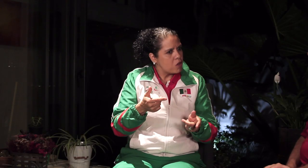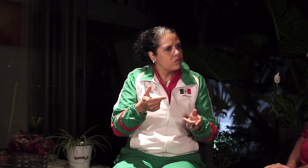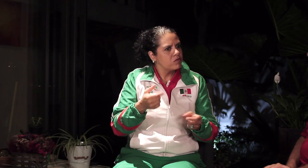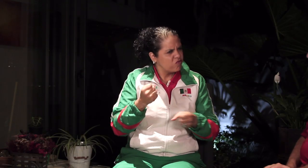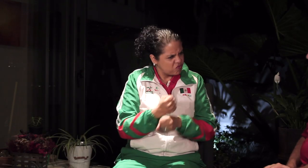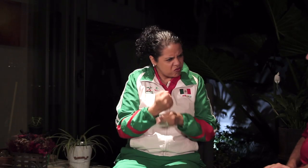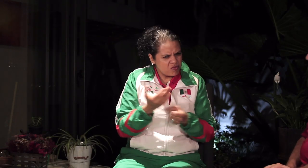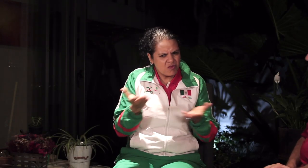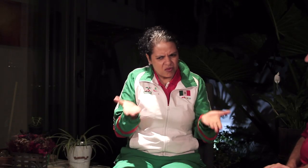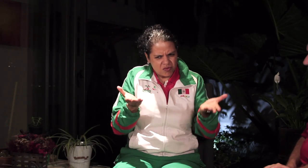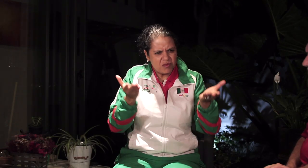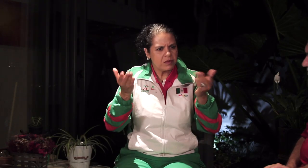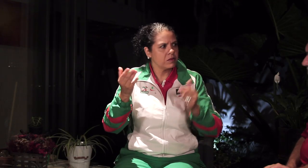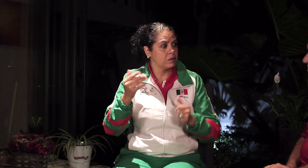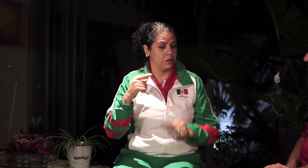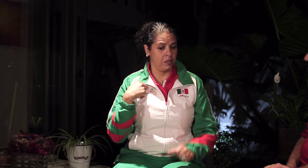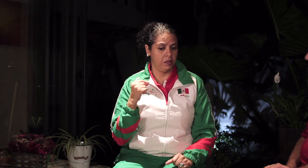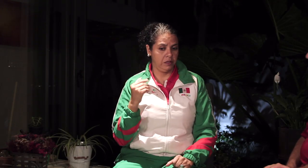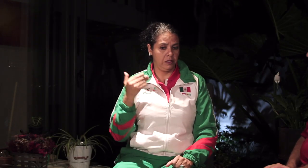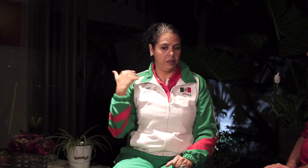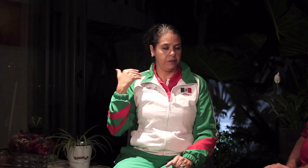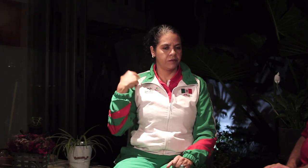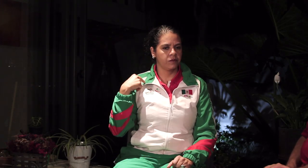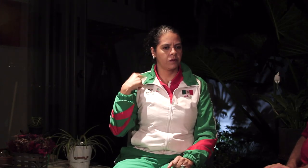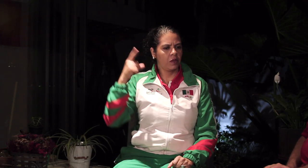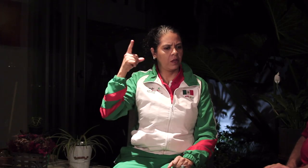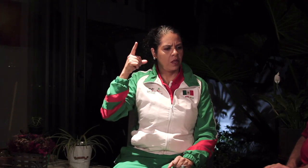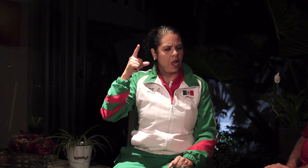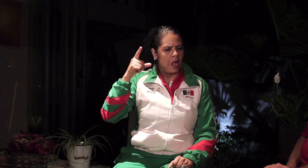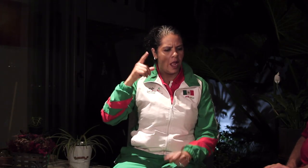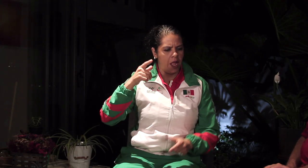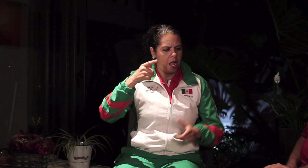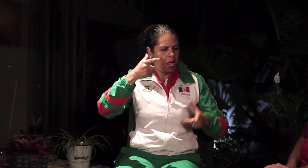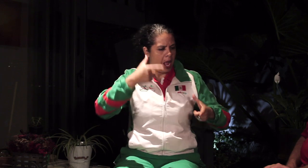I do my best. We went to a basketball